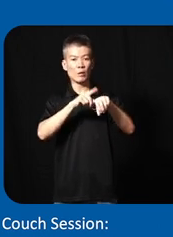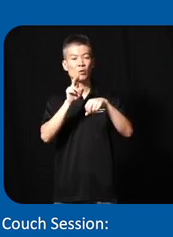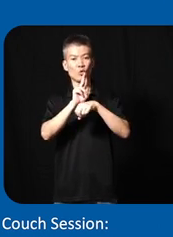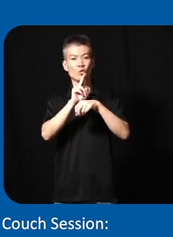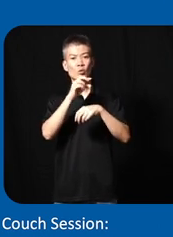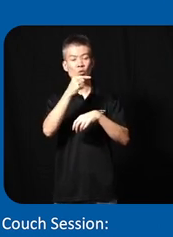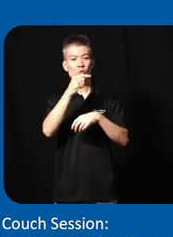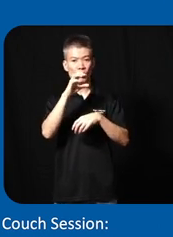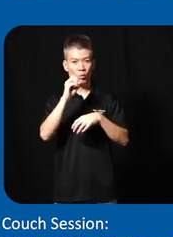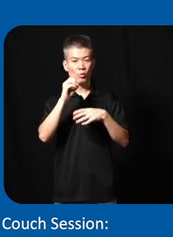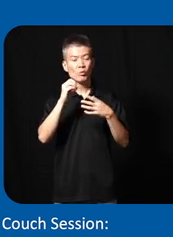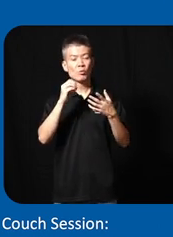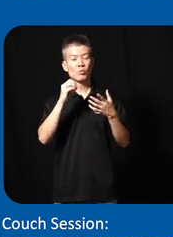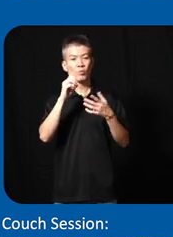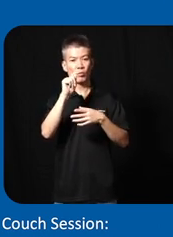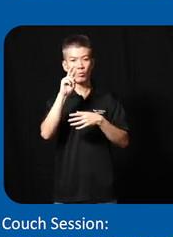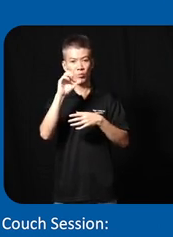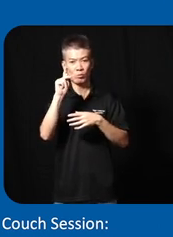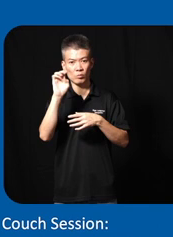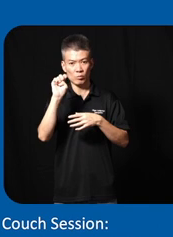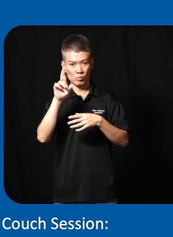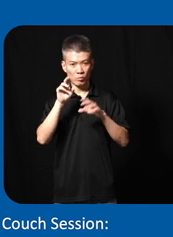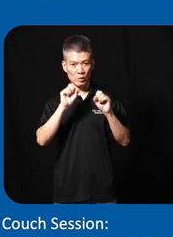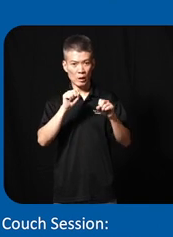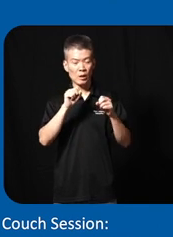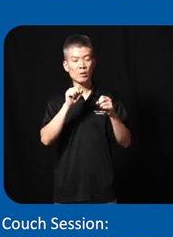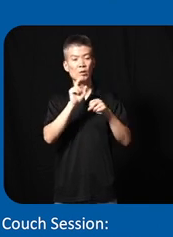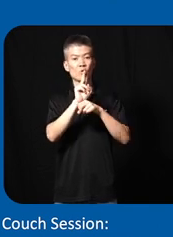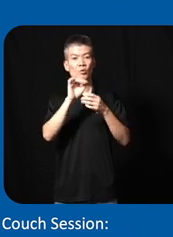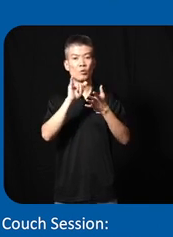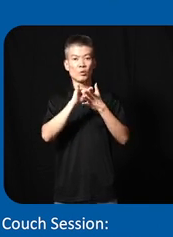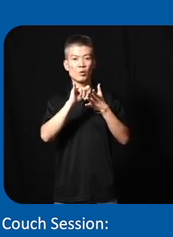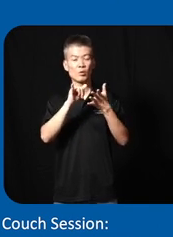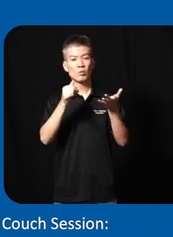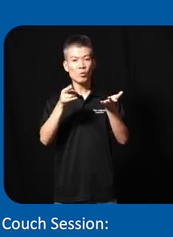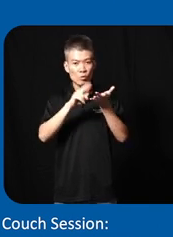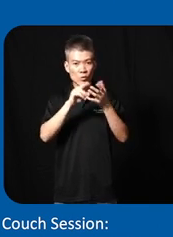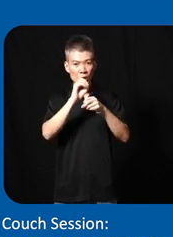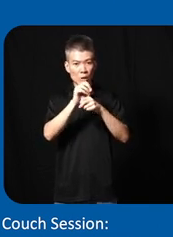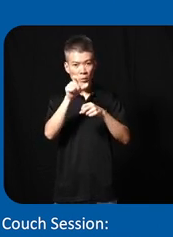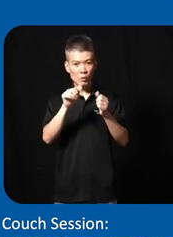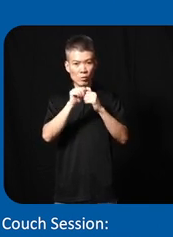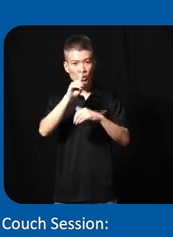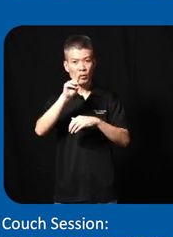geotagging so we were able to create uh spal distribution of the person with disability